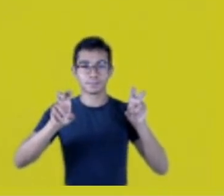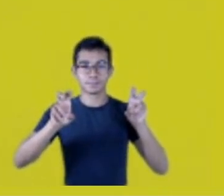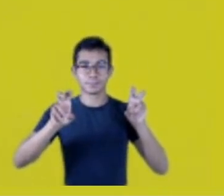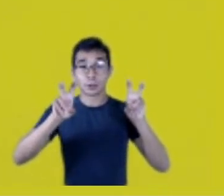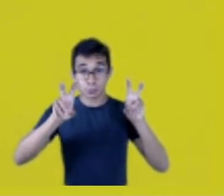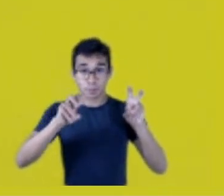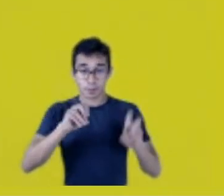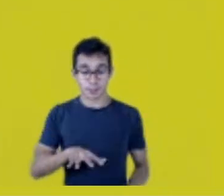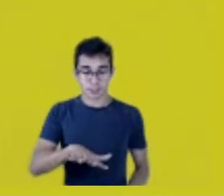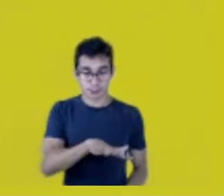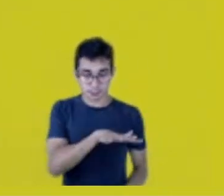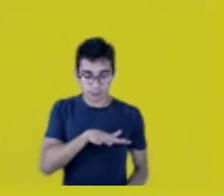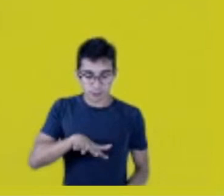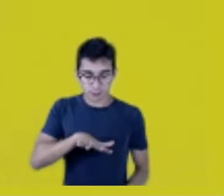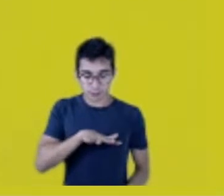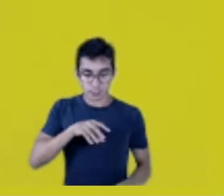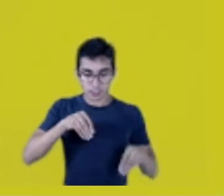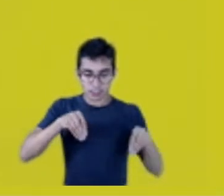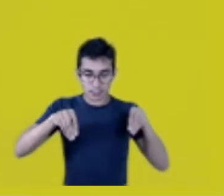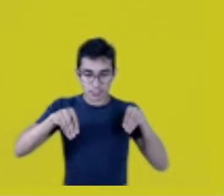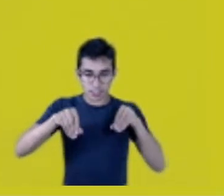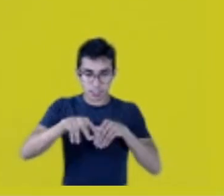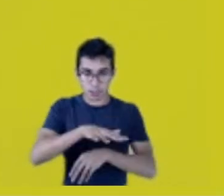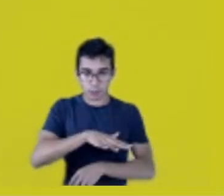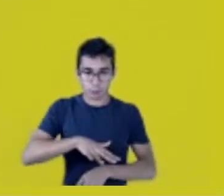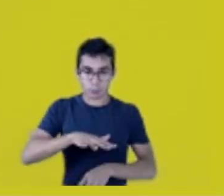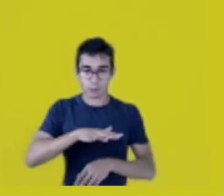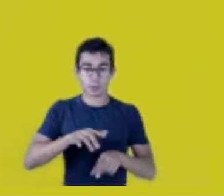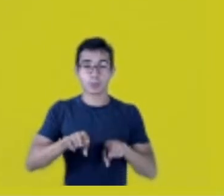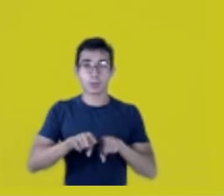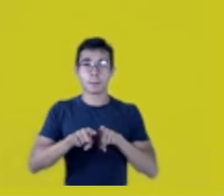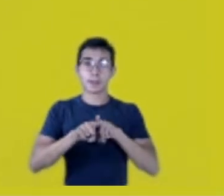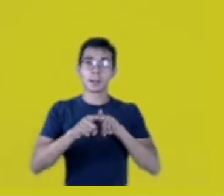and this whole gamut, not only symbolic,